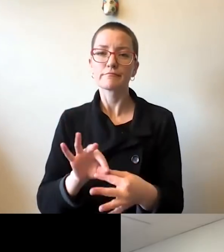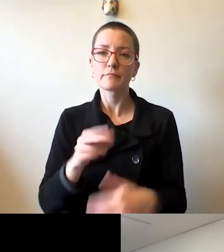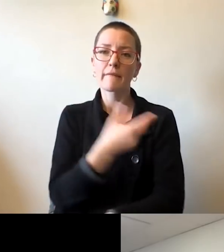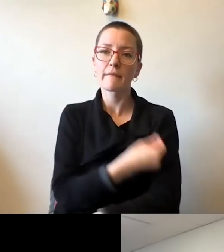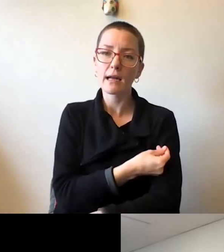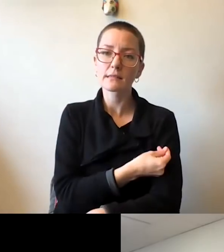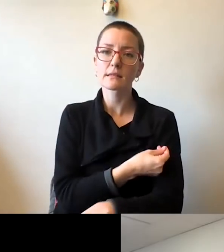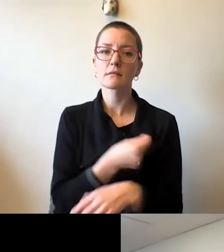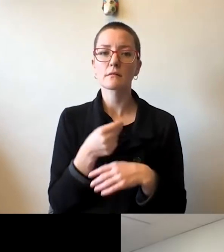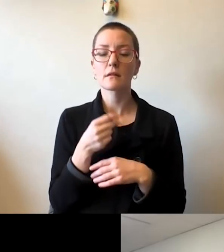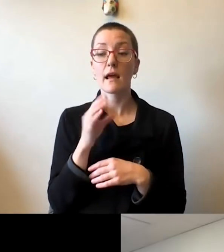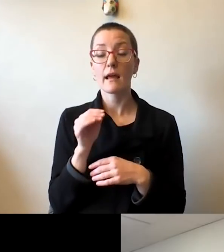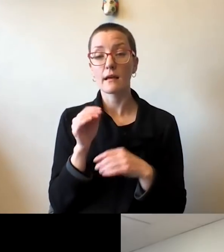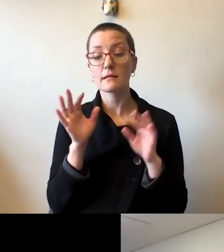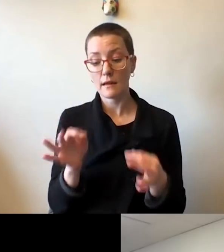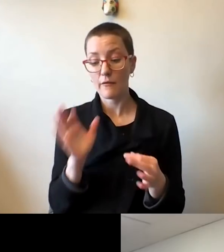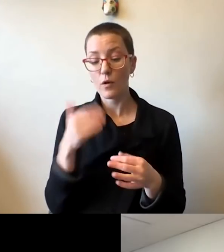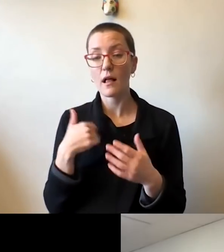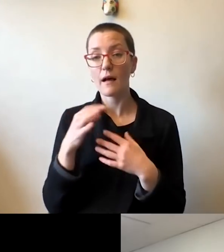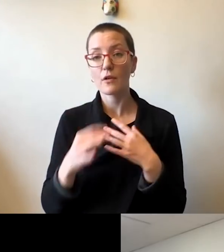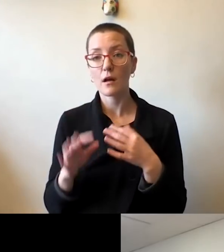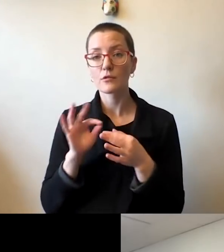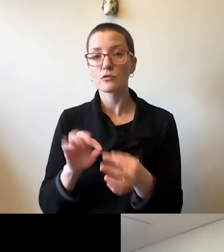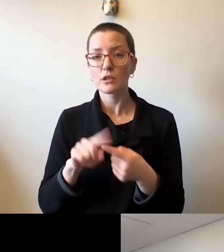And certainly, in partnership with others in the community,